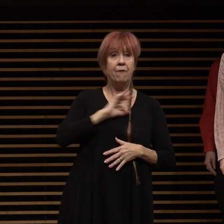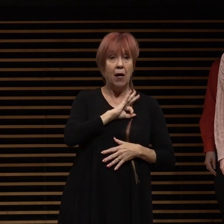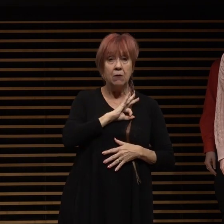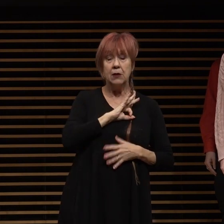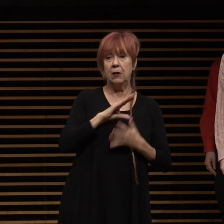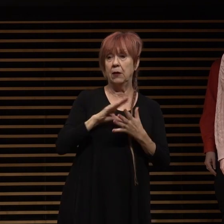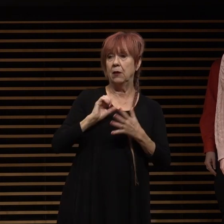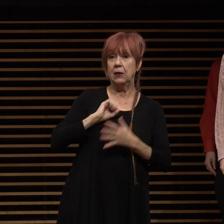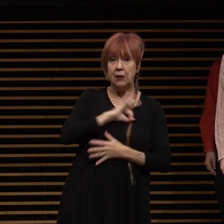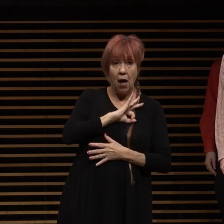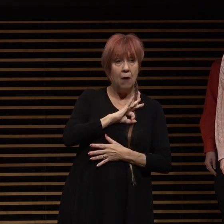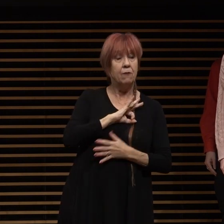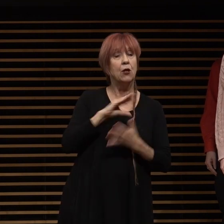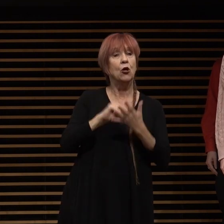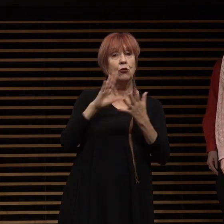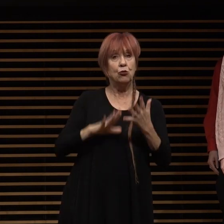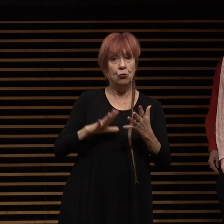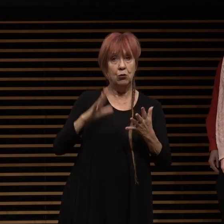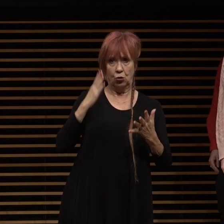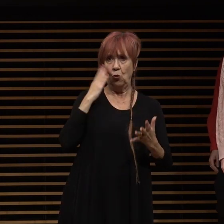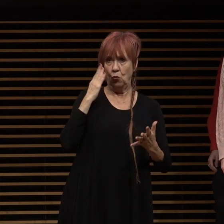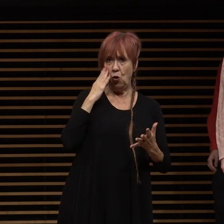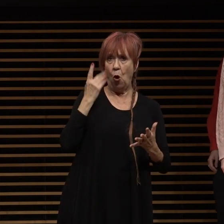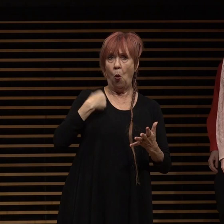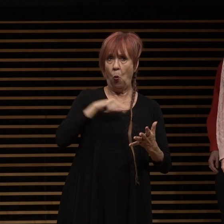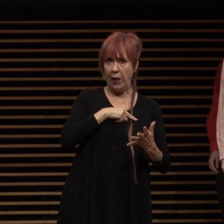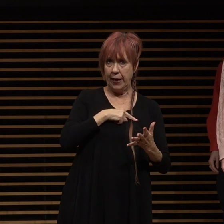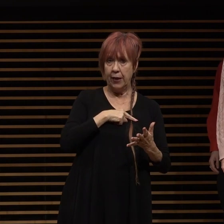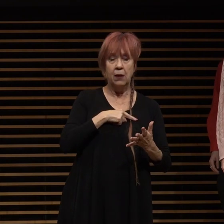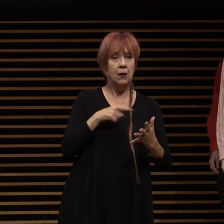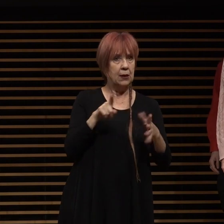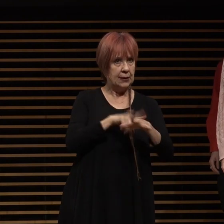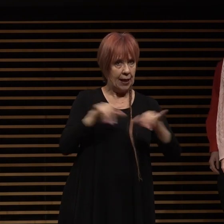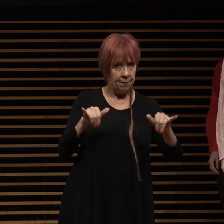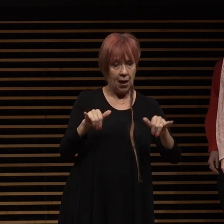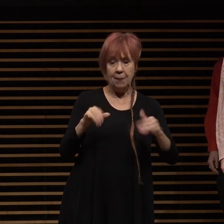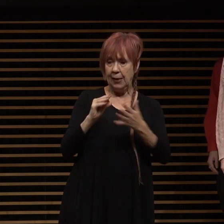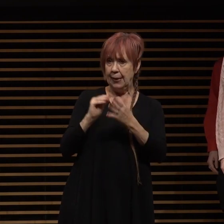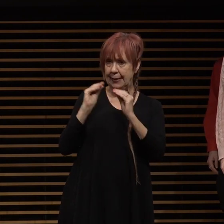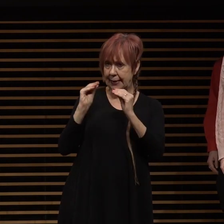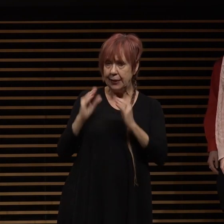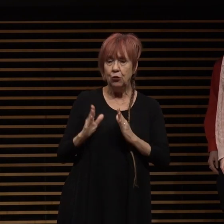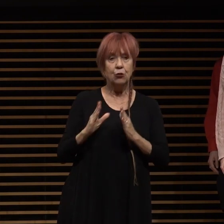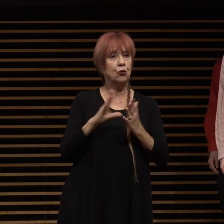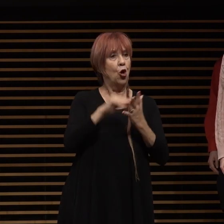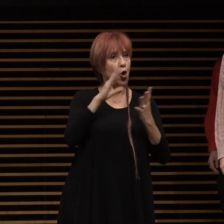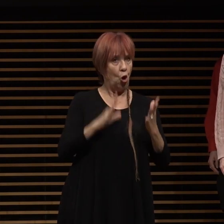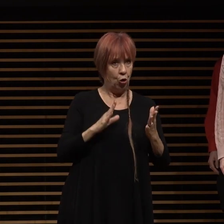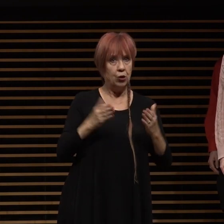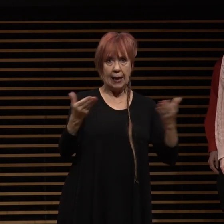recognize that we're all simultaneously teachers learners and guests on these